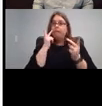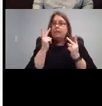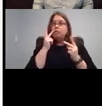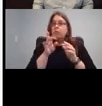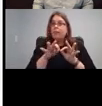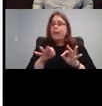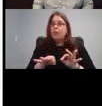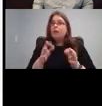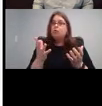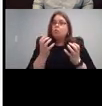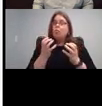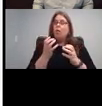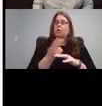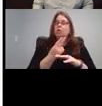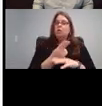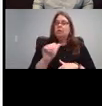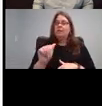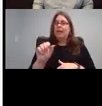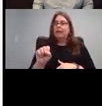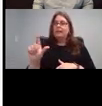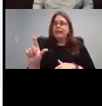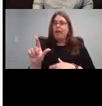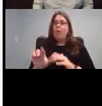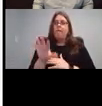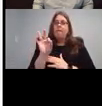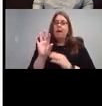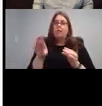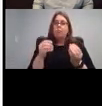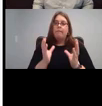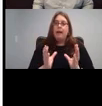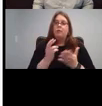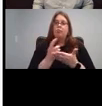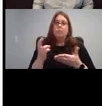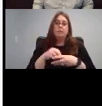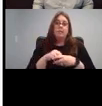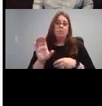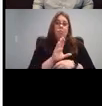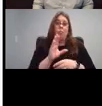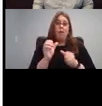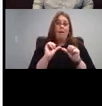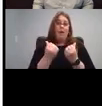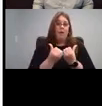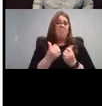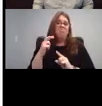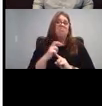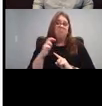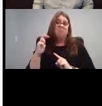you want to find providers, or resources in your area, those are great.